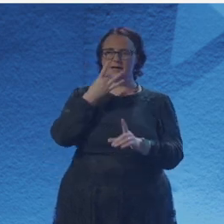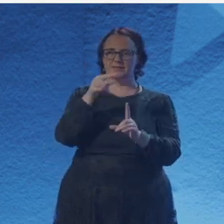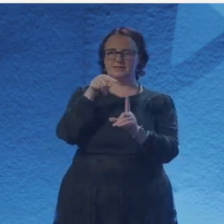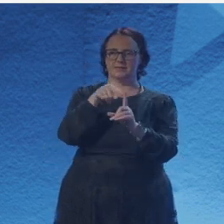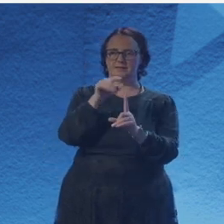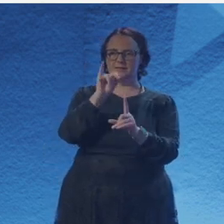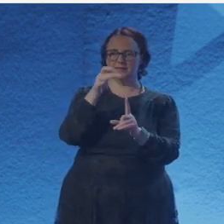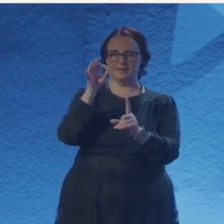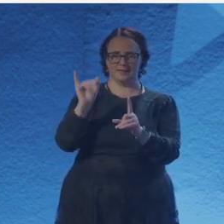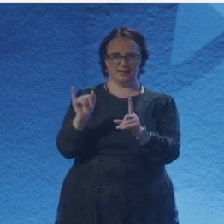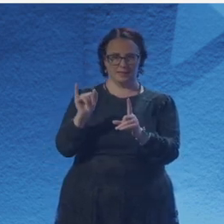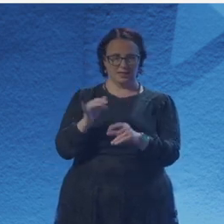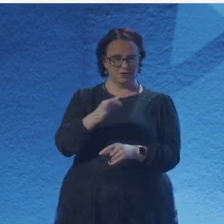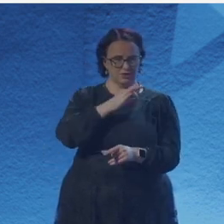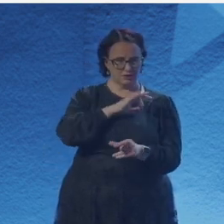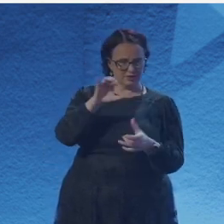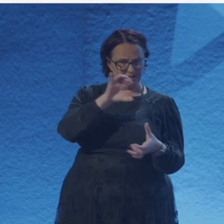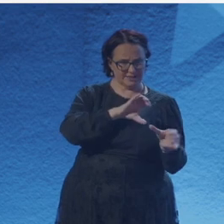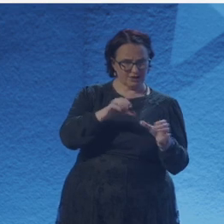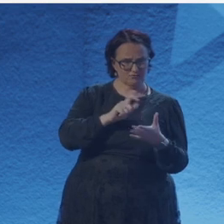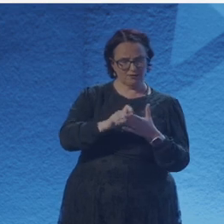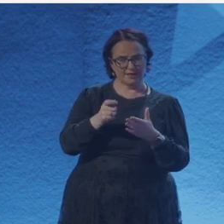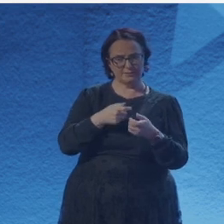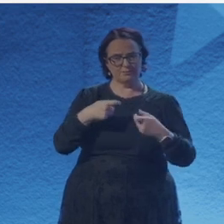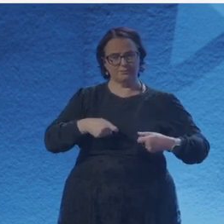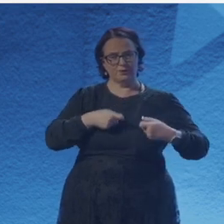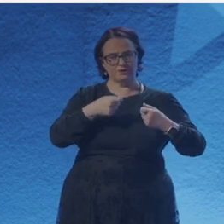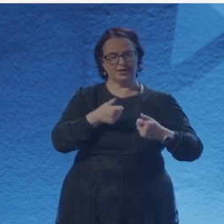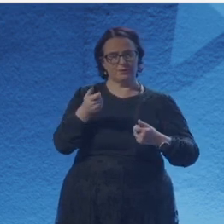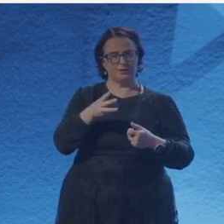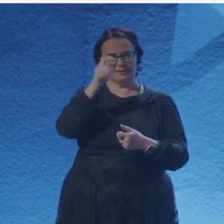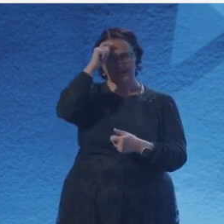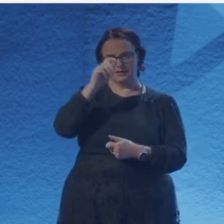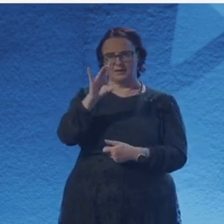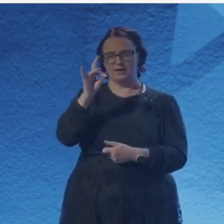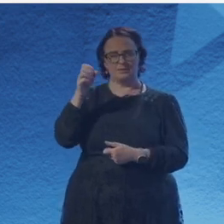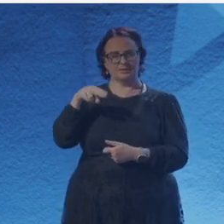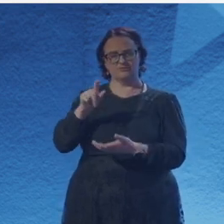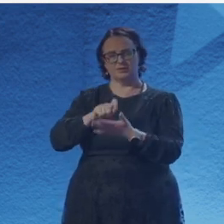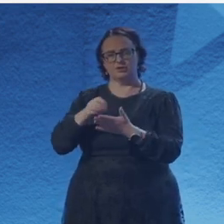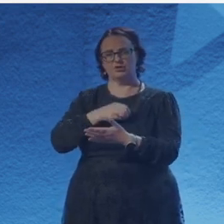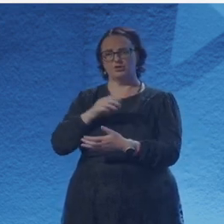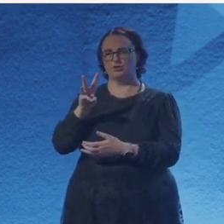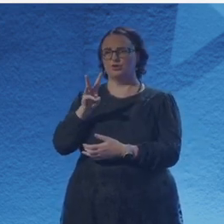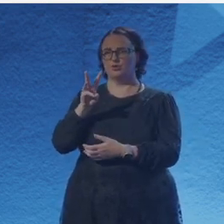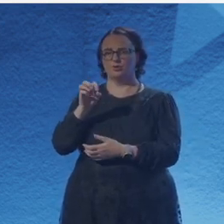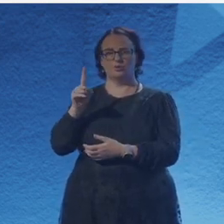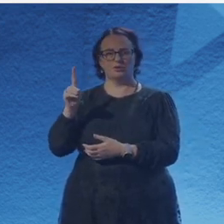So person in front, That's you. Yes. Hello. (Do I wait for a mic or do I just ask?) You can ask and I can say it through the microphone